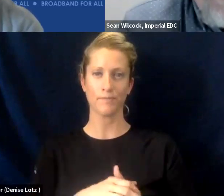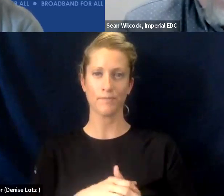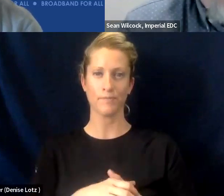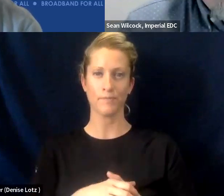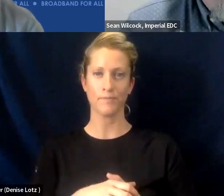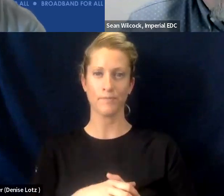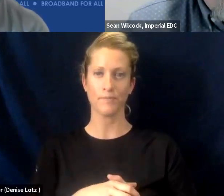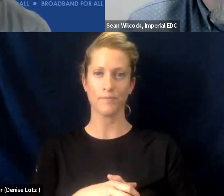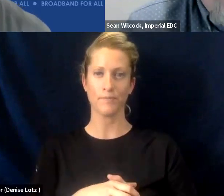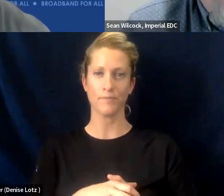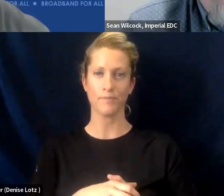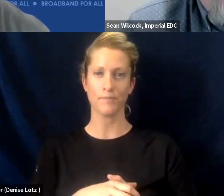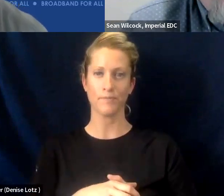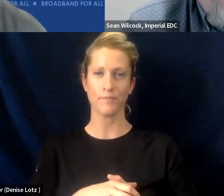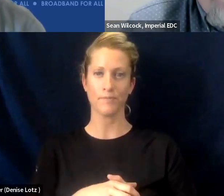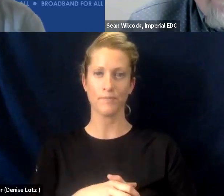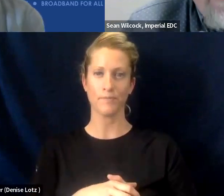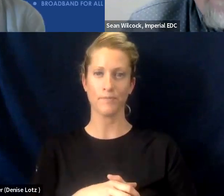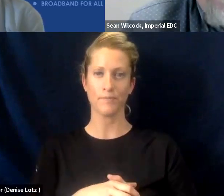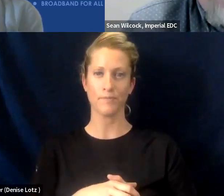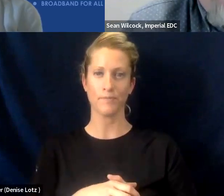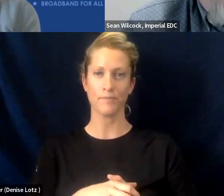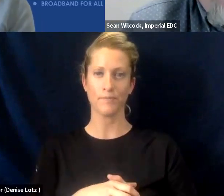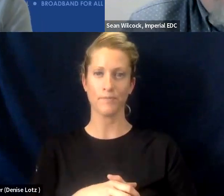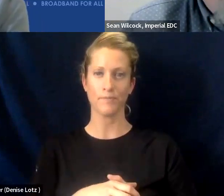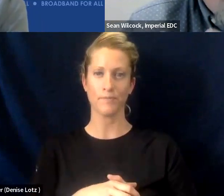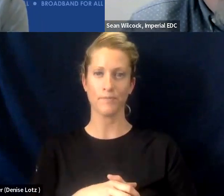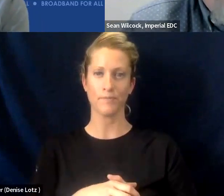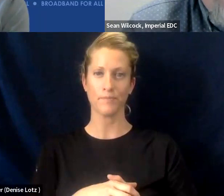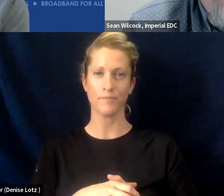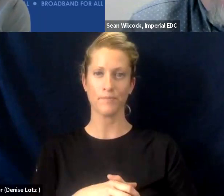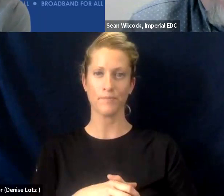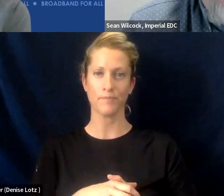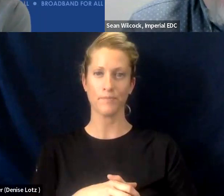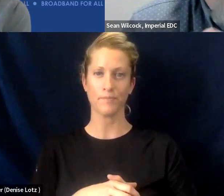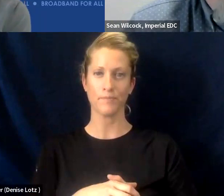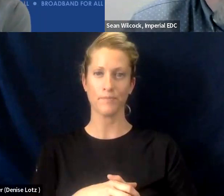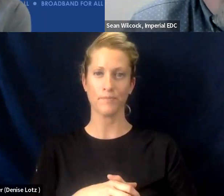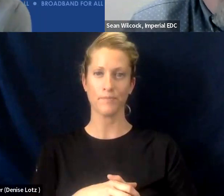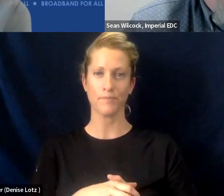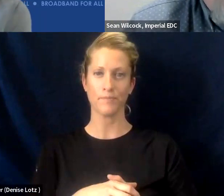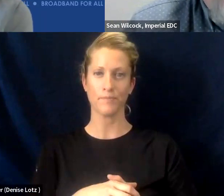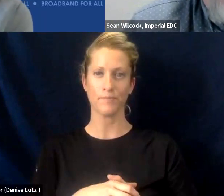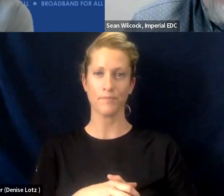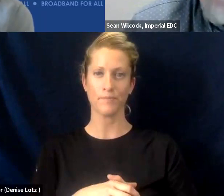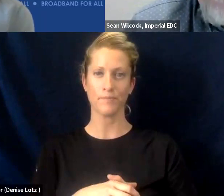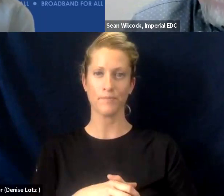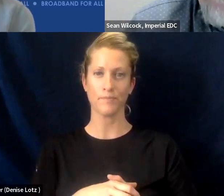know what our challenges are. I'd like to kind of geographically help you guys understand where we are in the State of California.